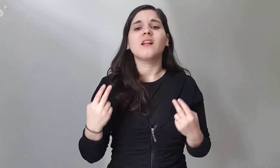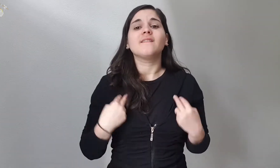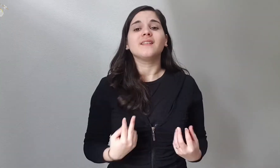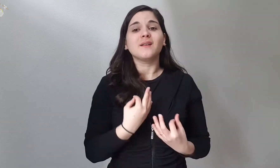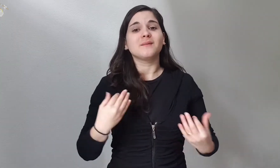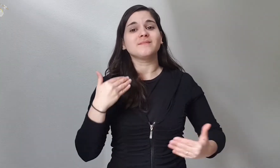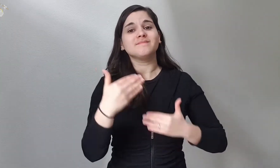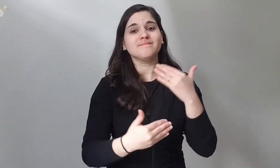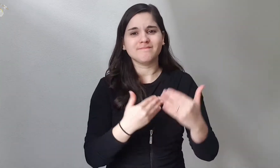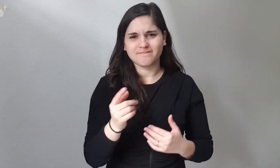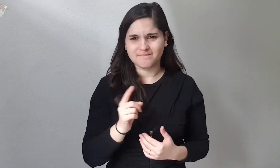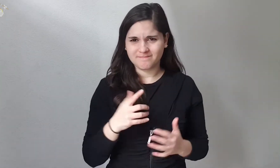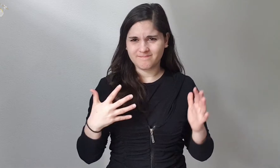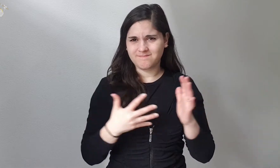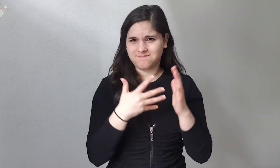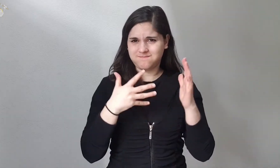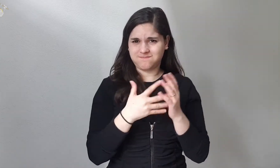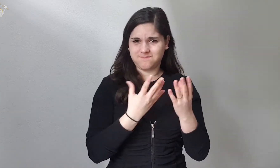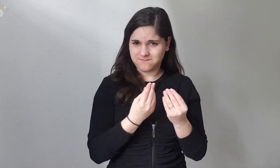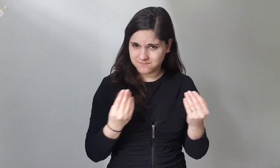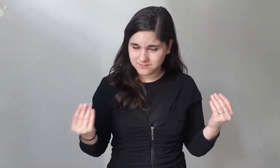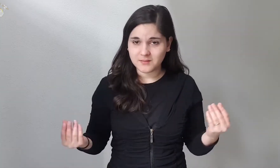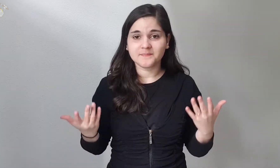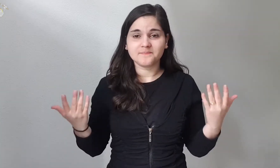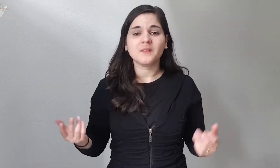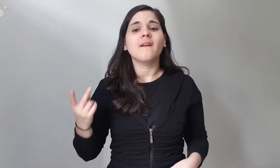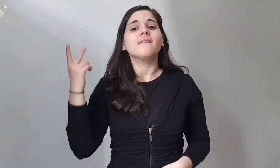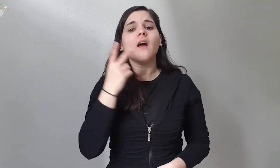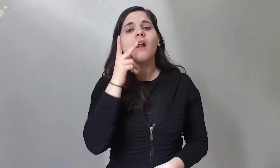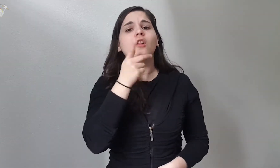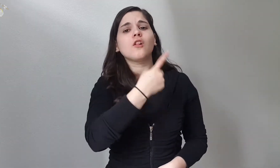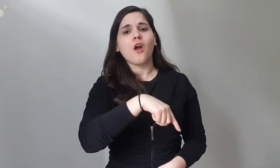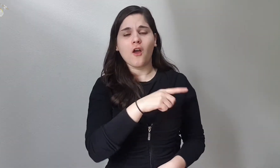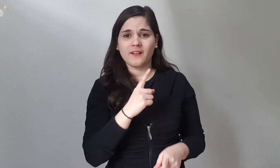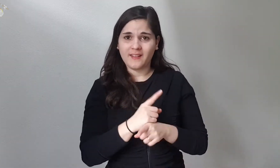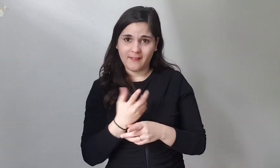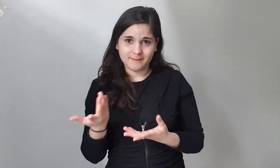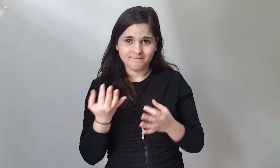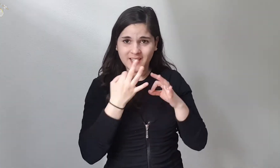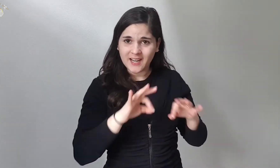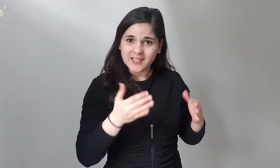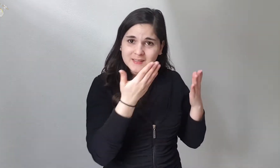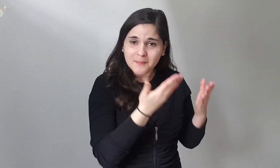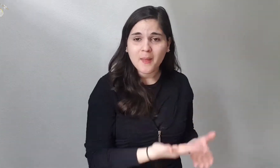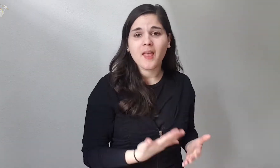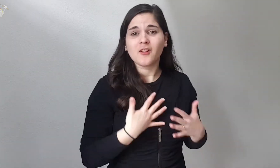They do not live well among so many difficulties. Women should be respected,